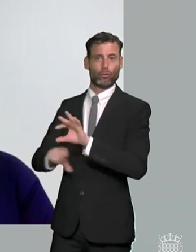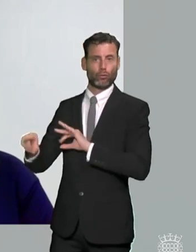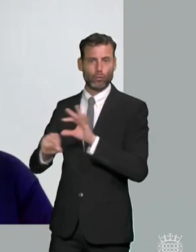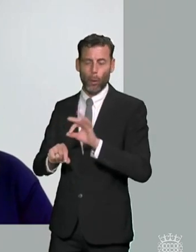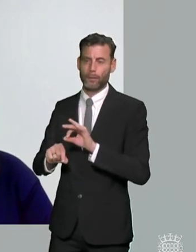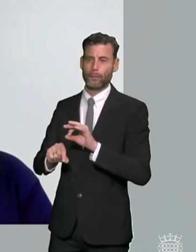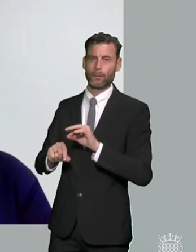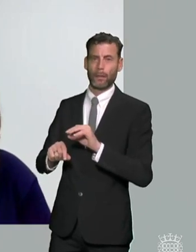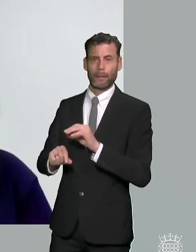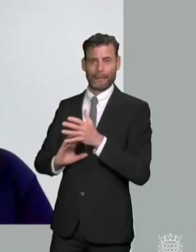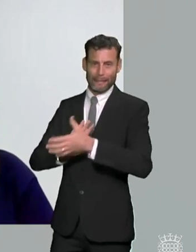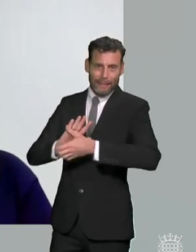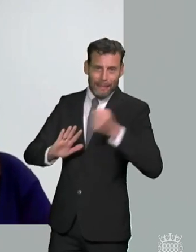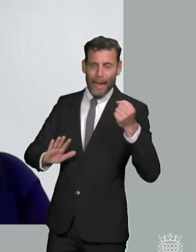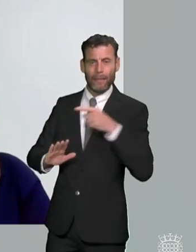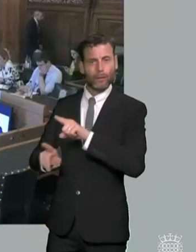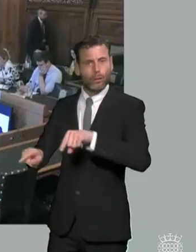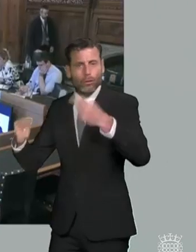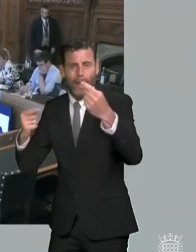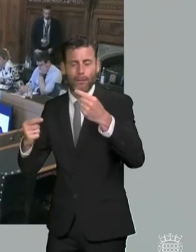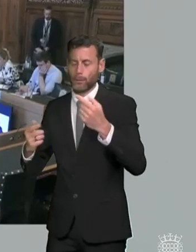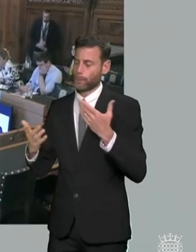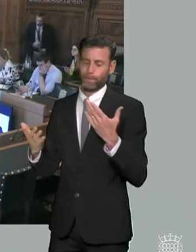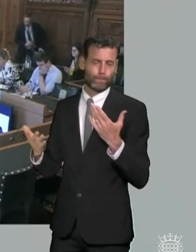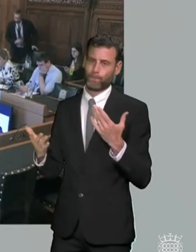that they would have a different view okay um thank you all of you